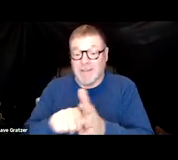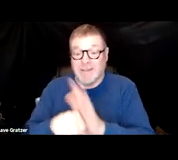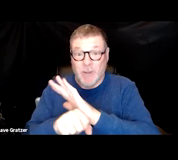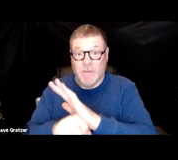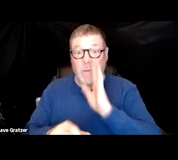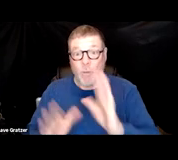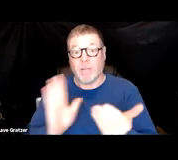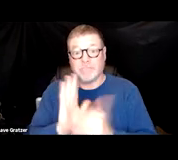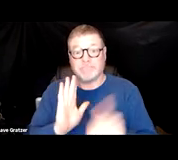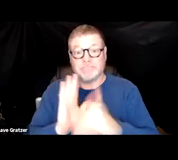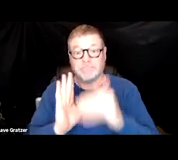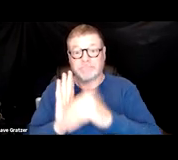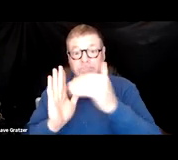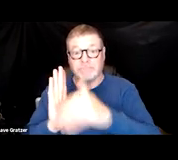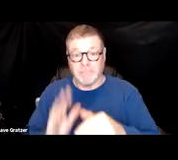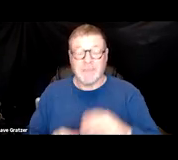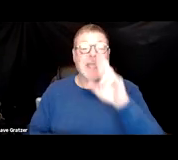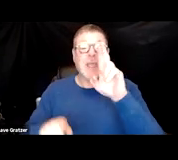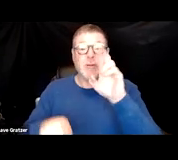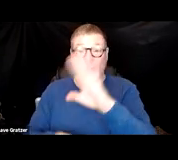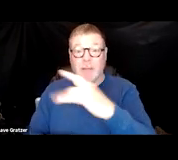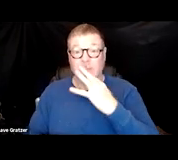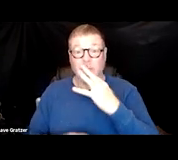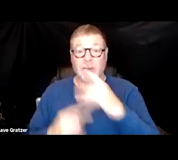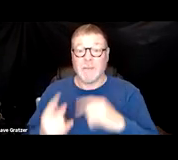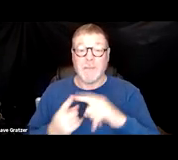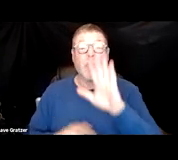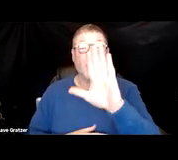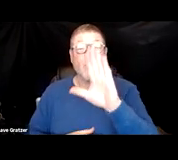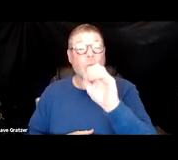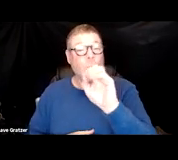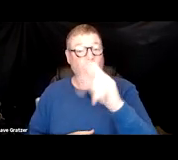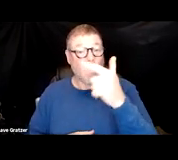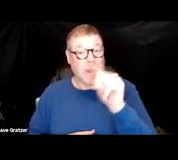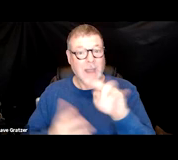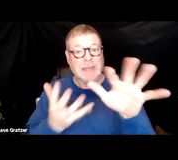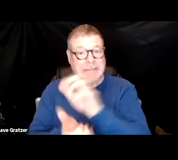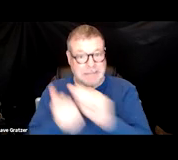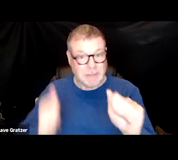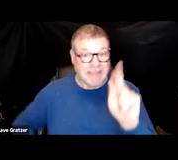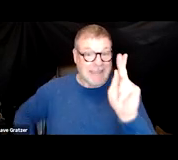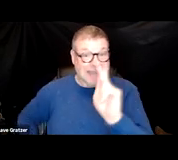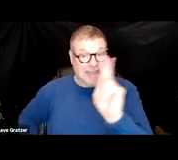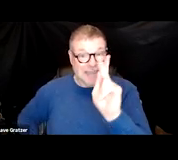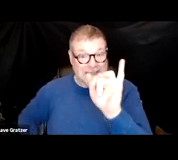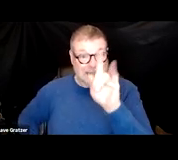and of course like Rob talks about. Residual organ damage. Well you know, certainly I had a slide